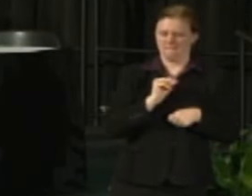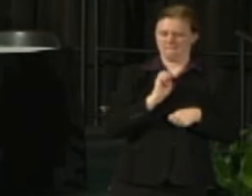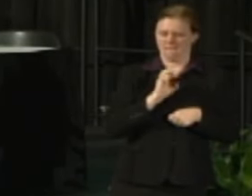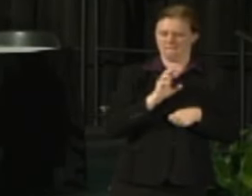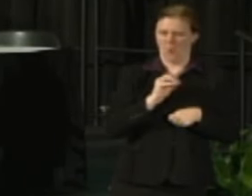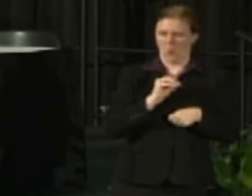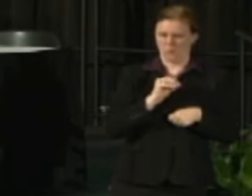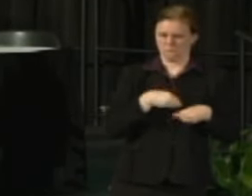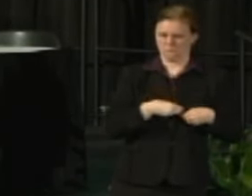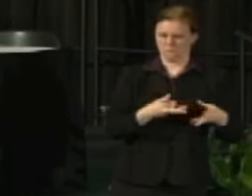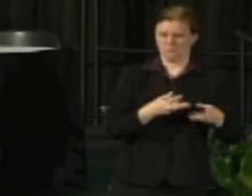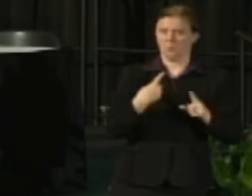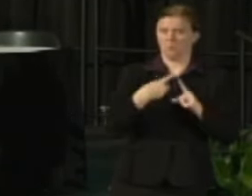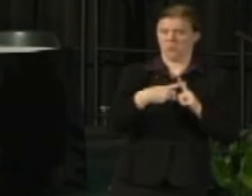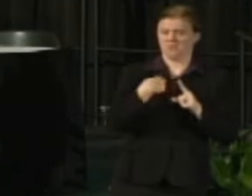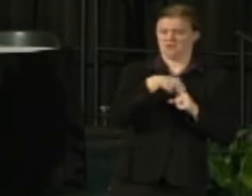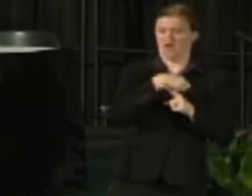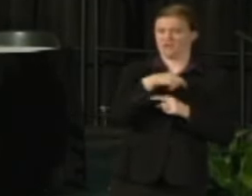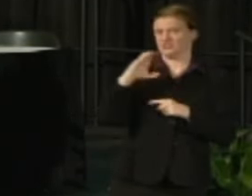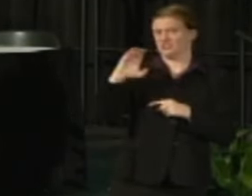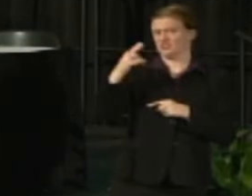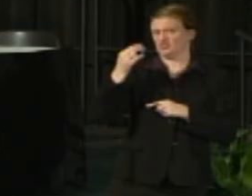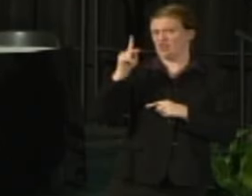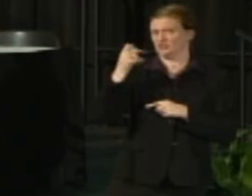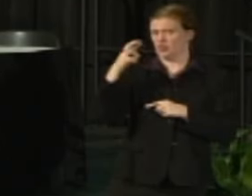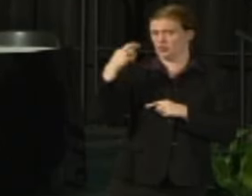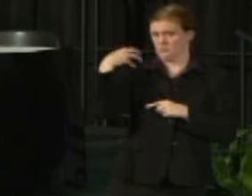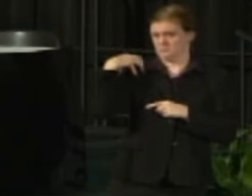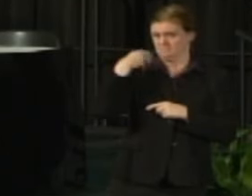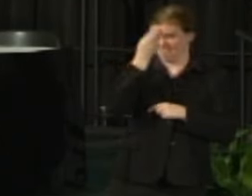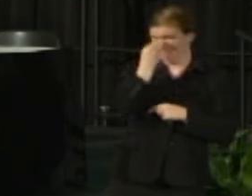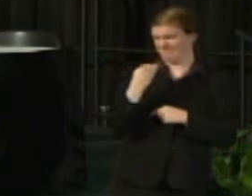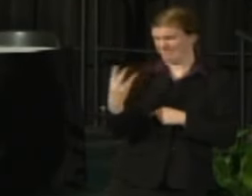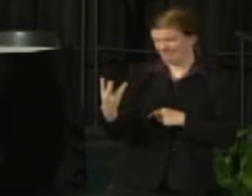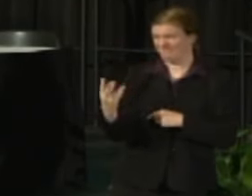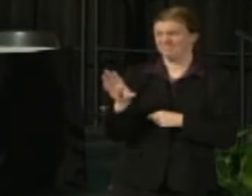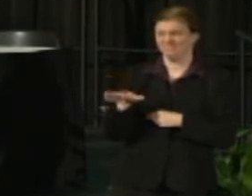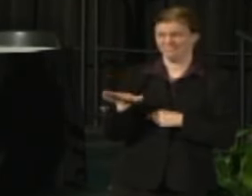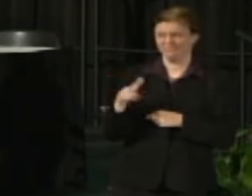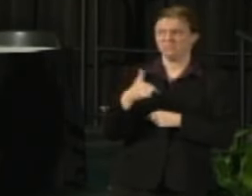on to the chancellors in late January and he said, "This is something that we're doing at System."